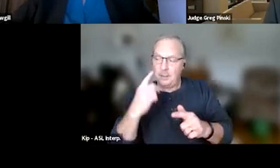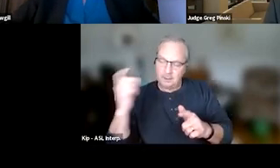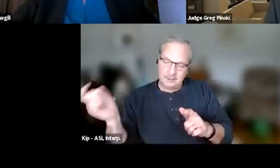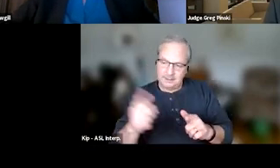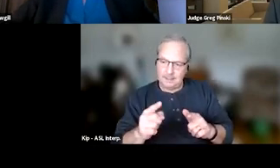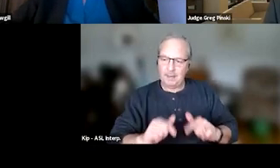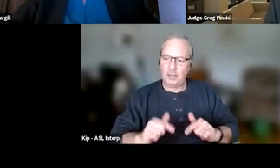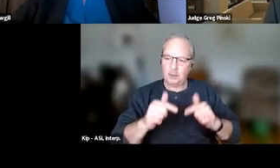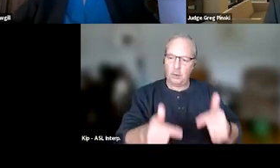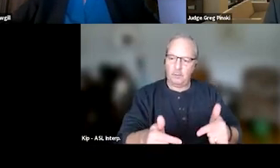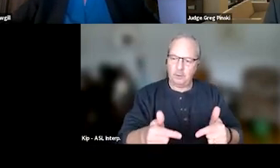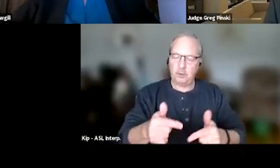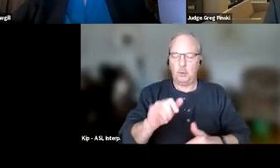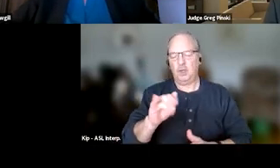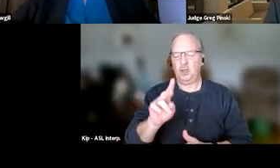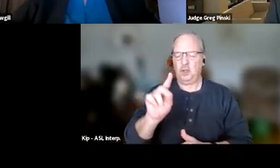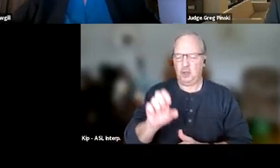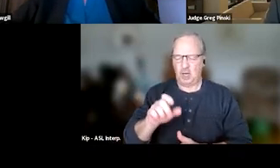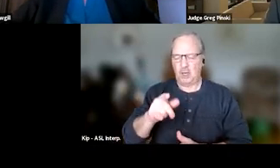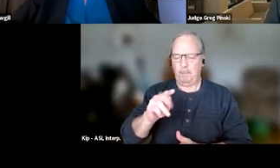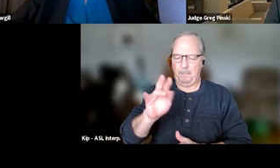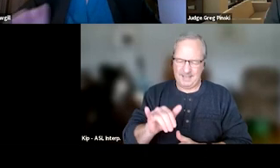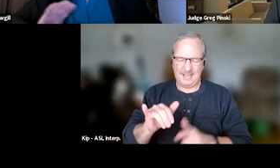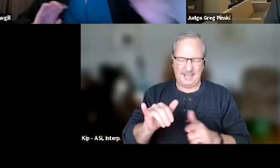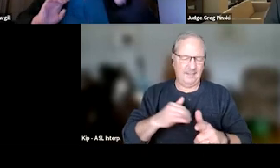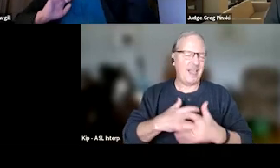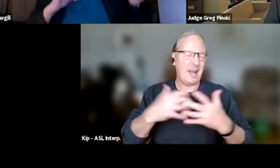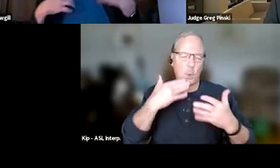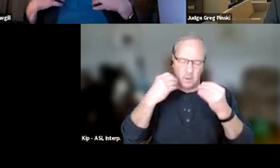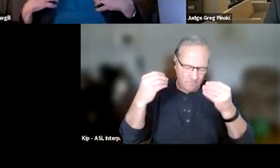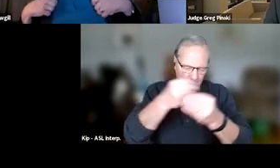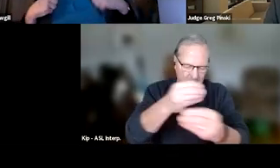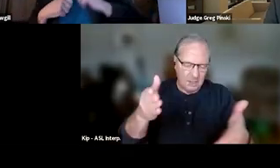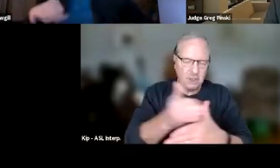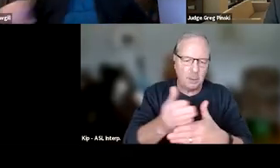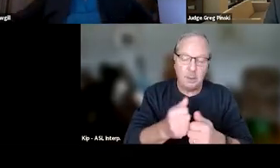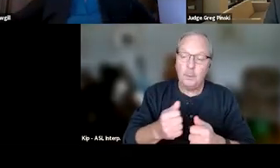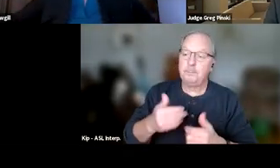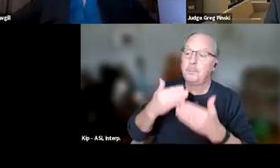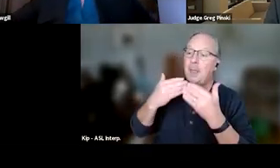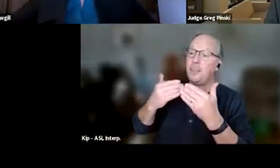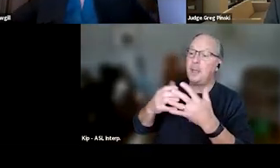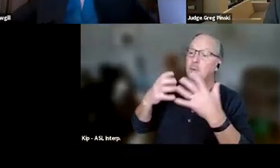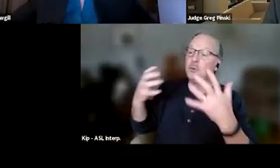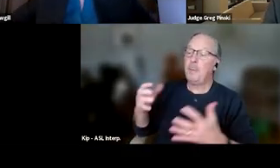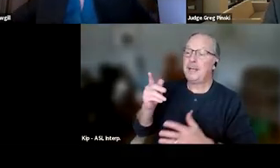'cause he has a lot of good information to give you too. Thank you so, so much, Karen.